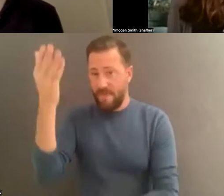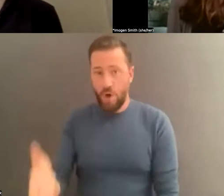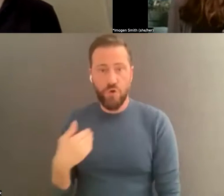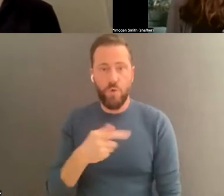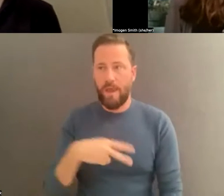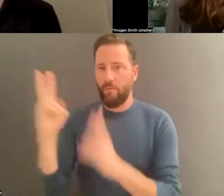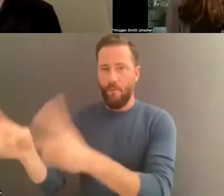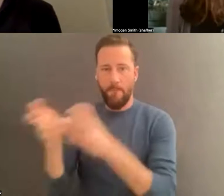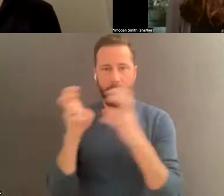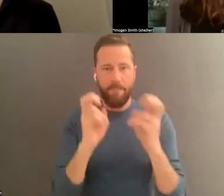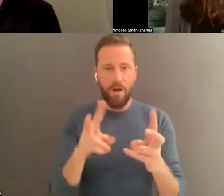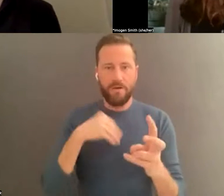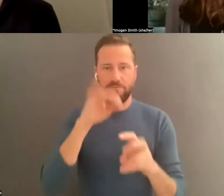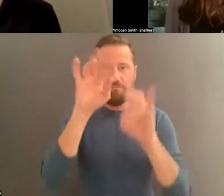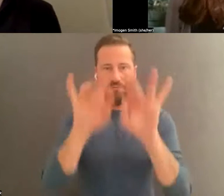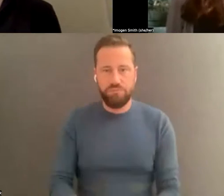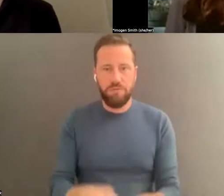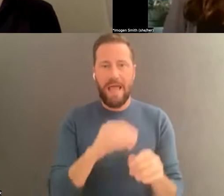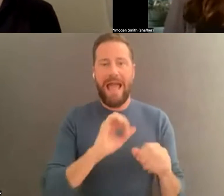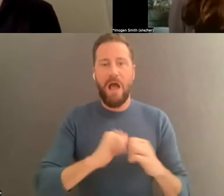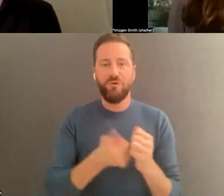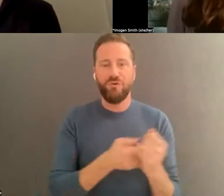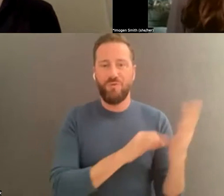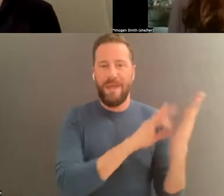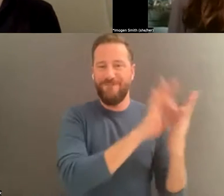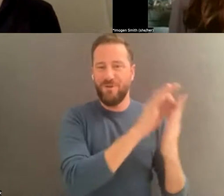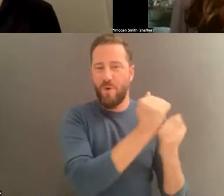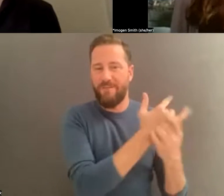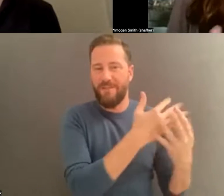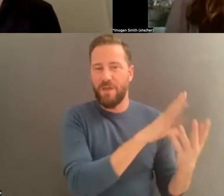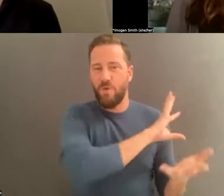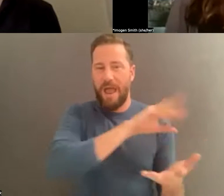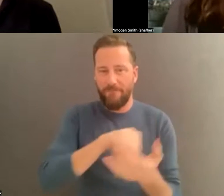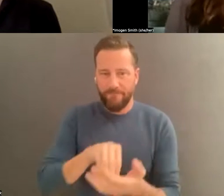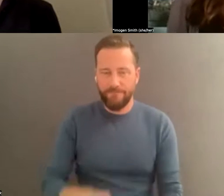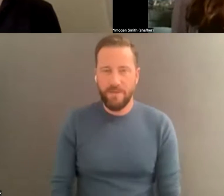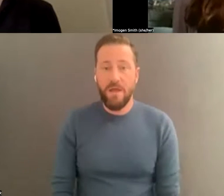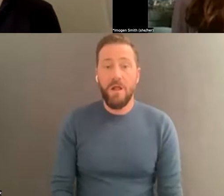and tips about how to inventory. But the most important thing is just to, once you establish a system